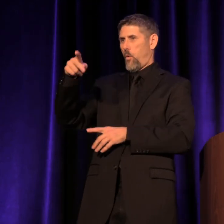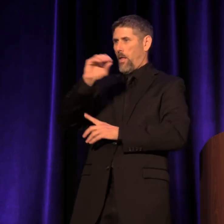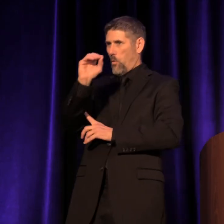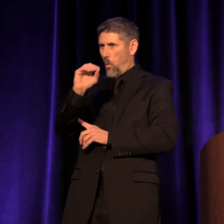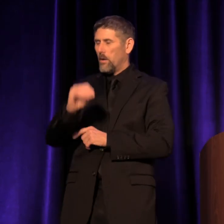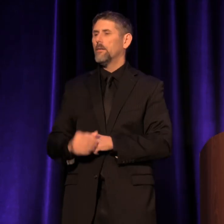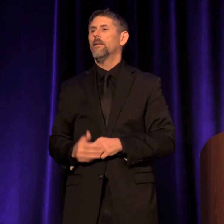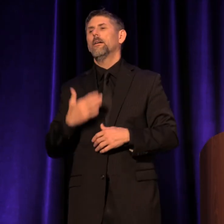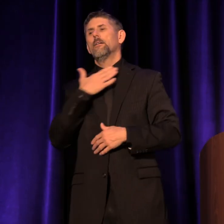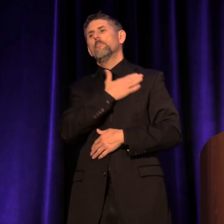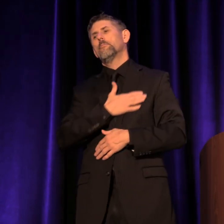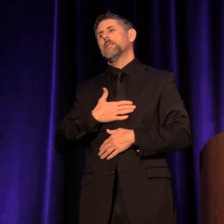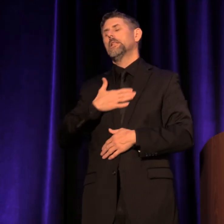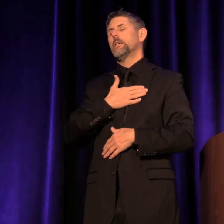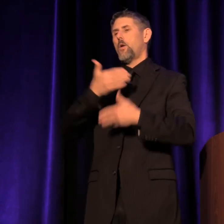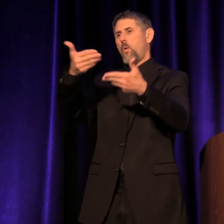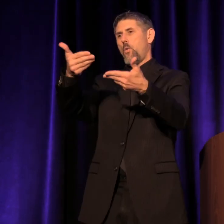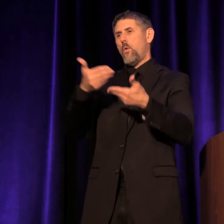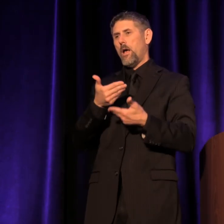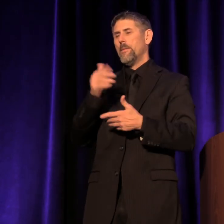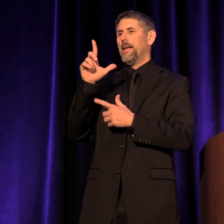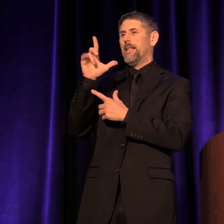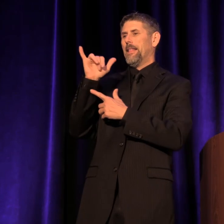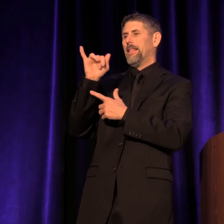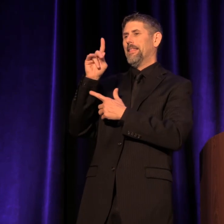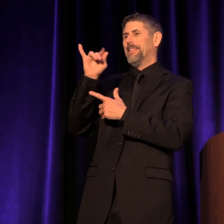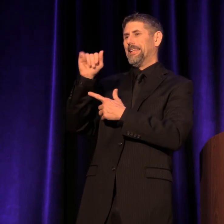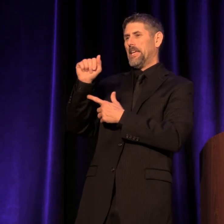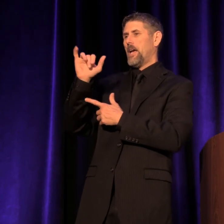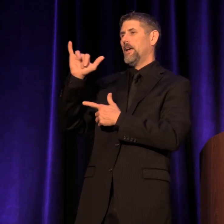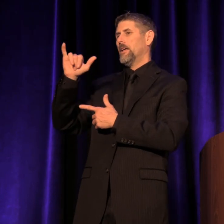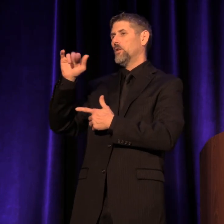Please join me in welcoming Lidia Yuknavitch to the stage.